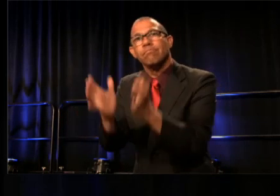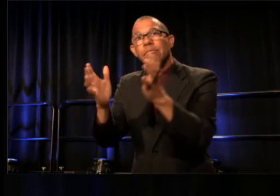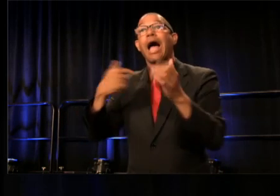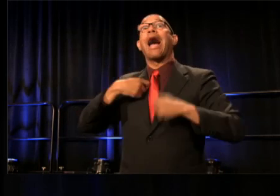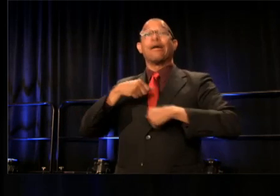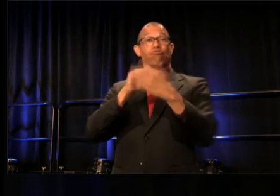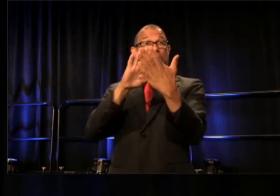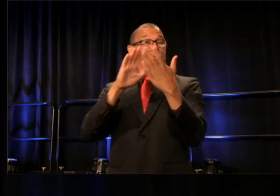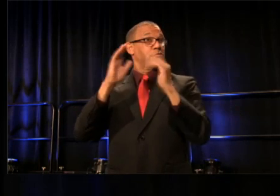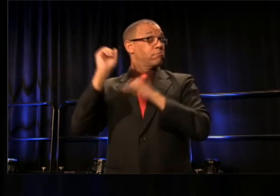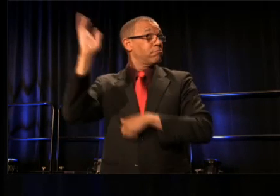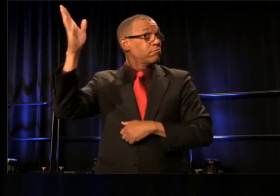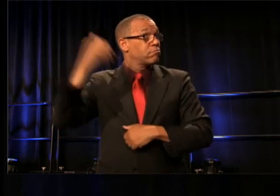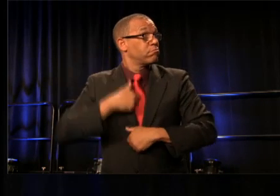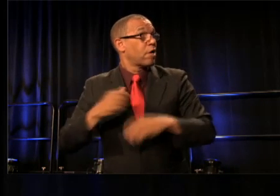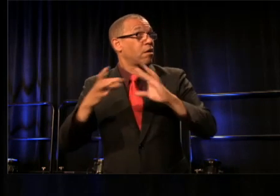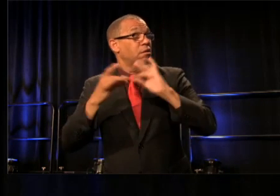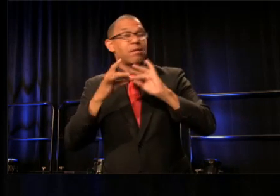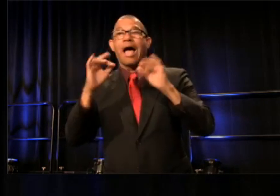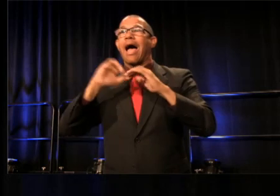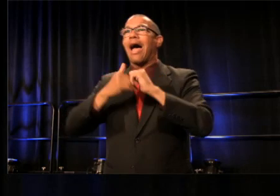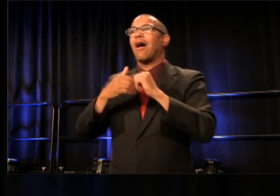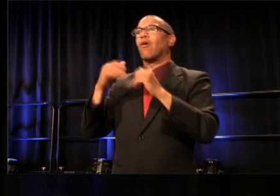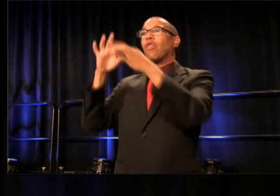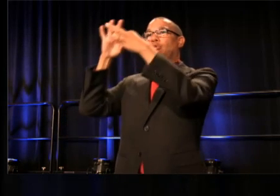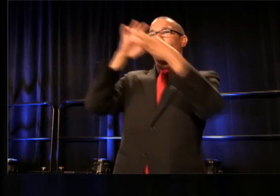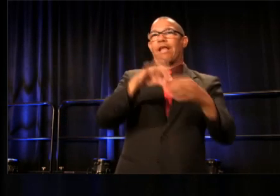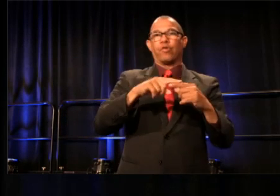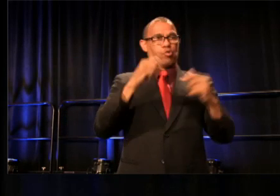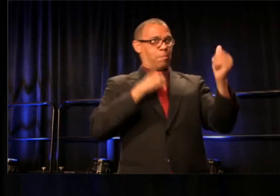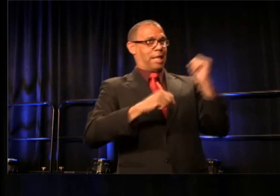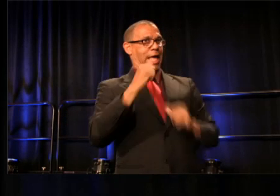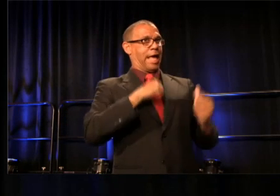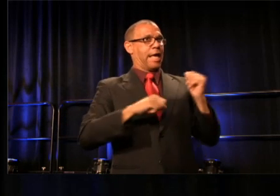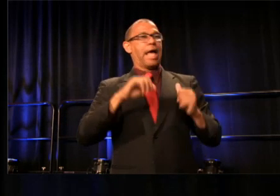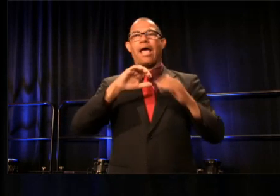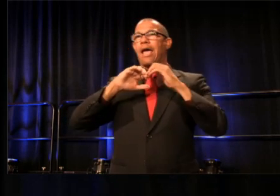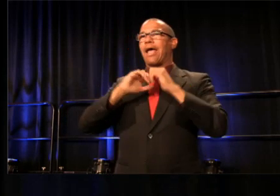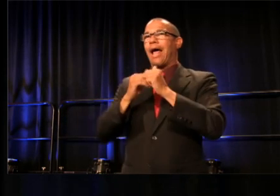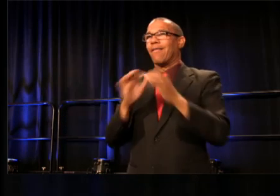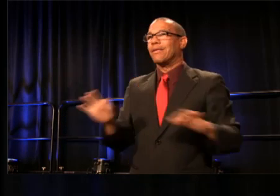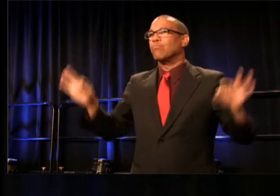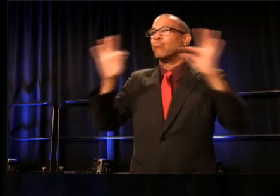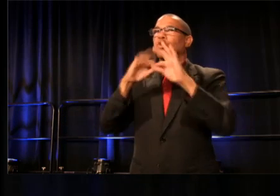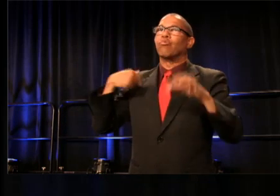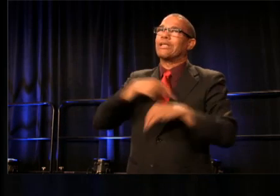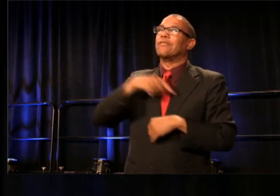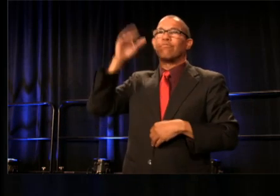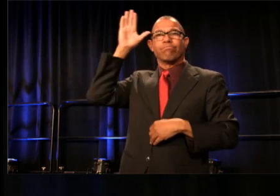about the continued terrified relevance of the play, about the moral imperative to remain vigilant, to talk to each other.